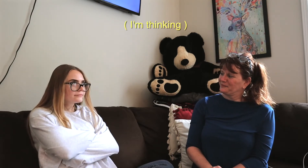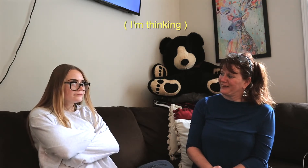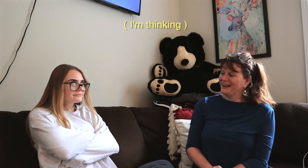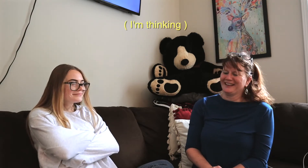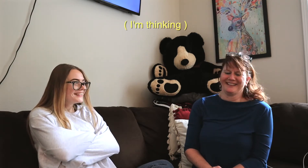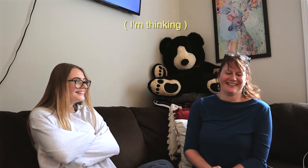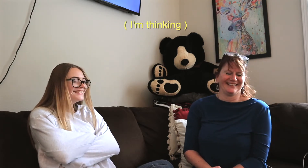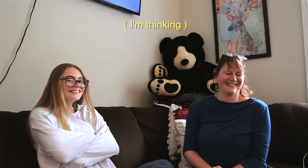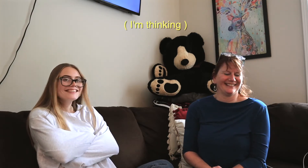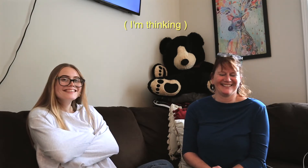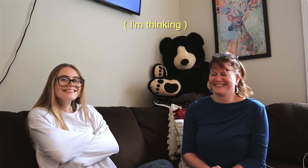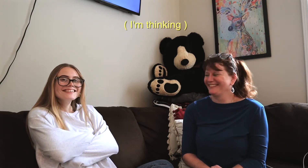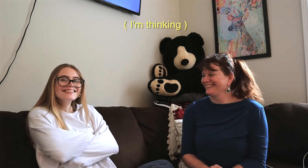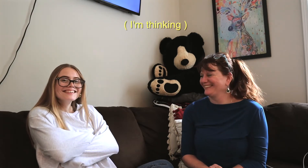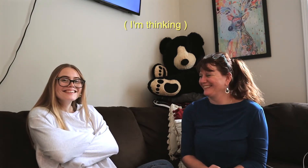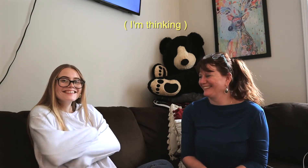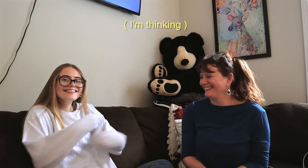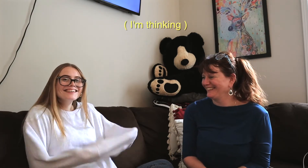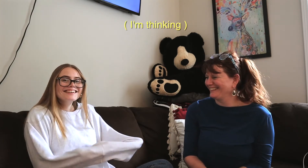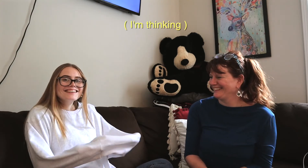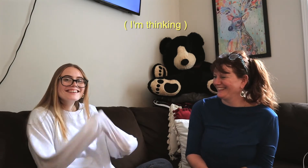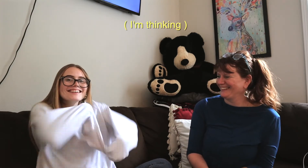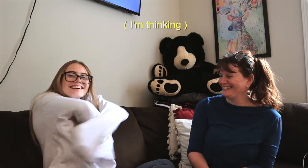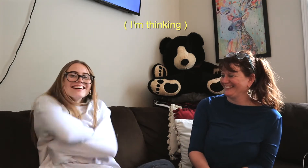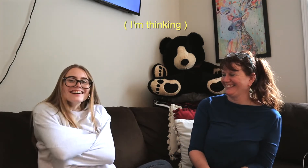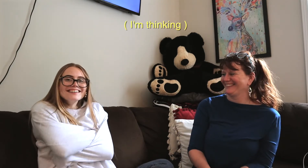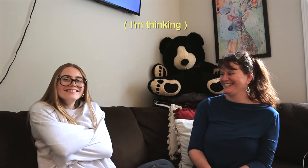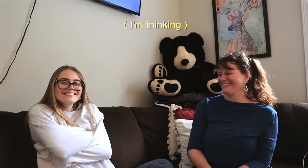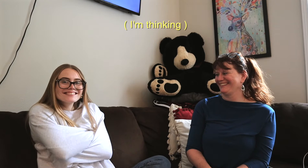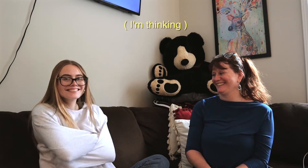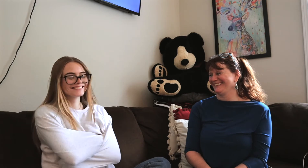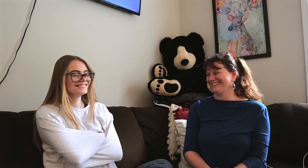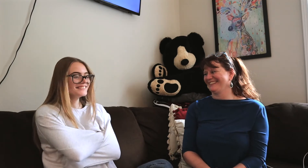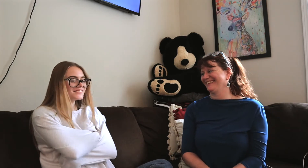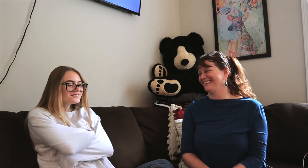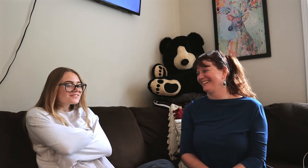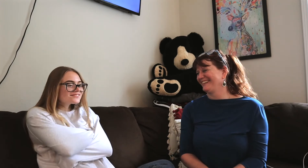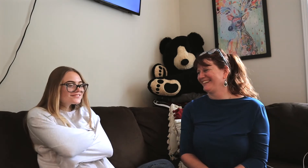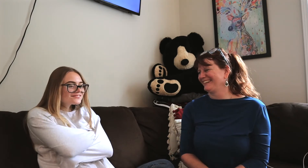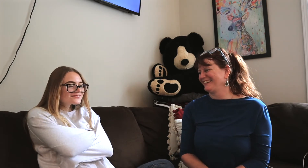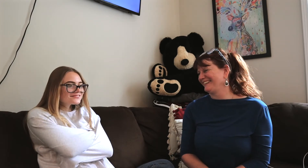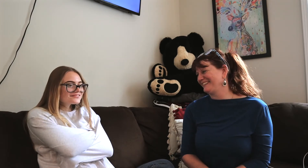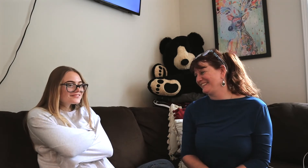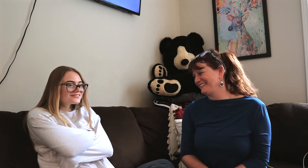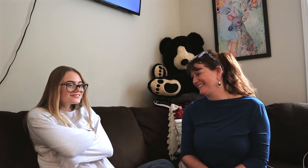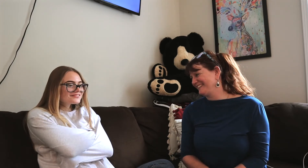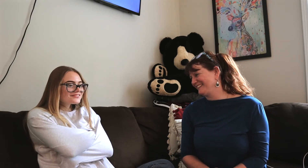*both laughing*